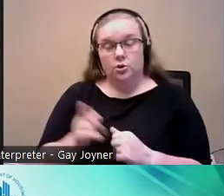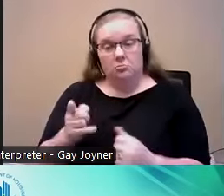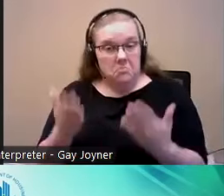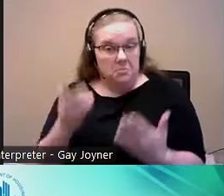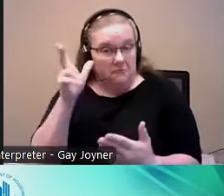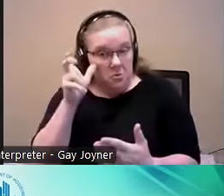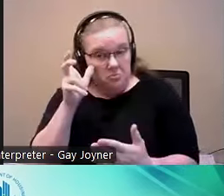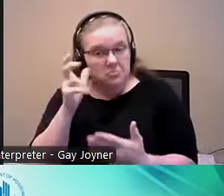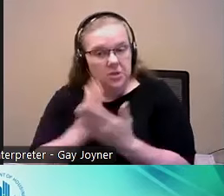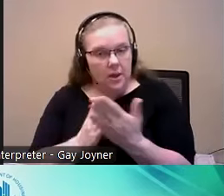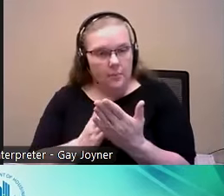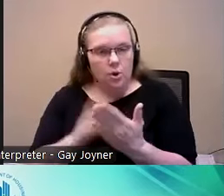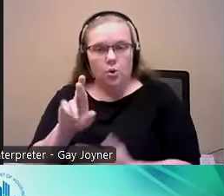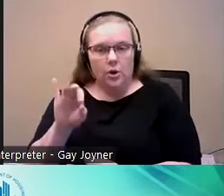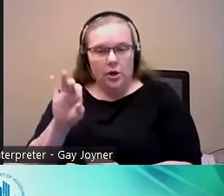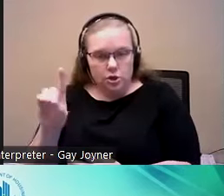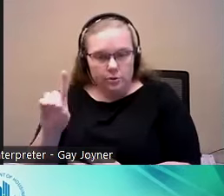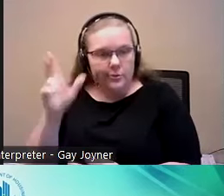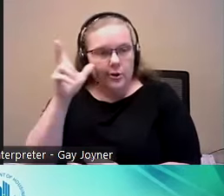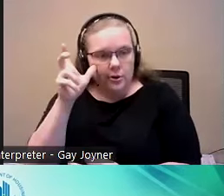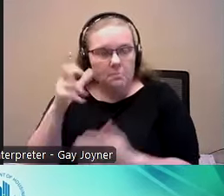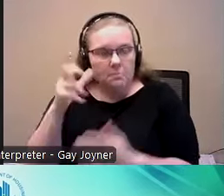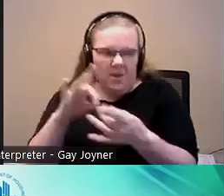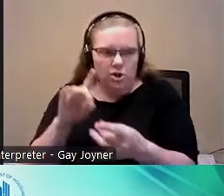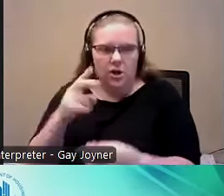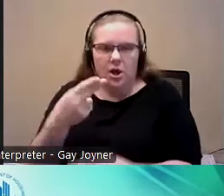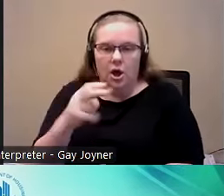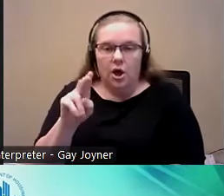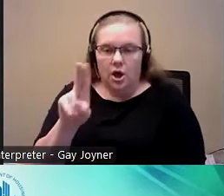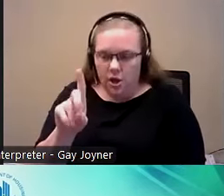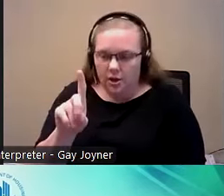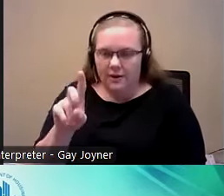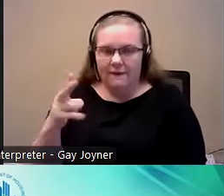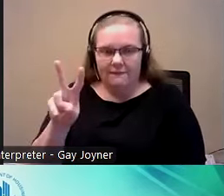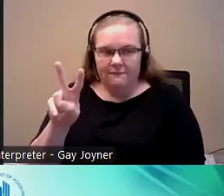these, Richard mentioned HUD VASH which is the case management component and then we